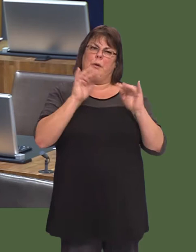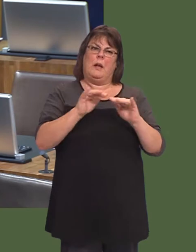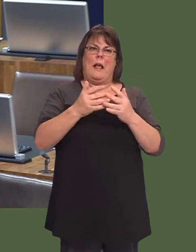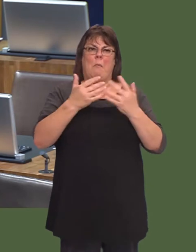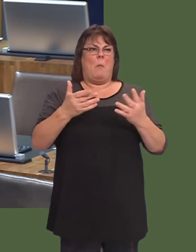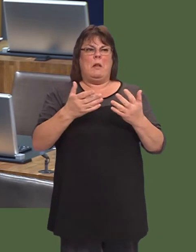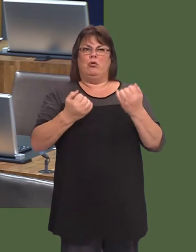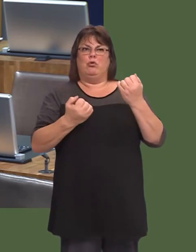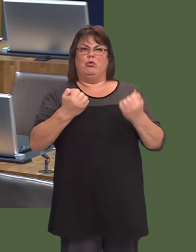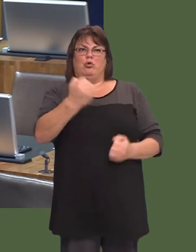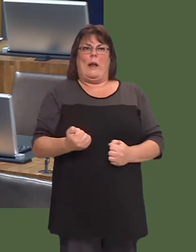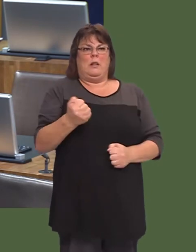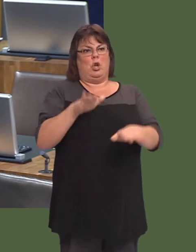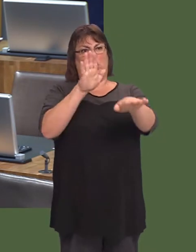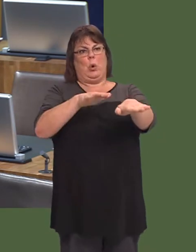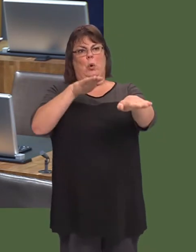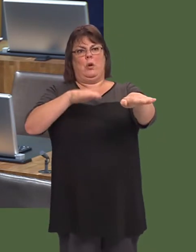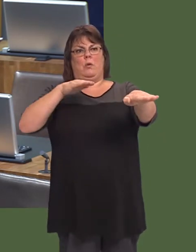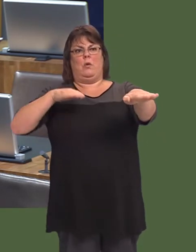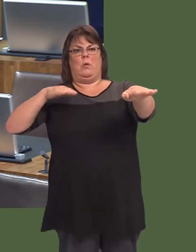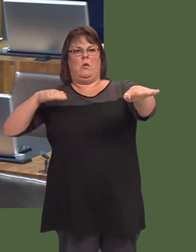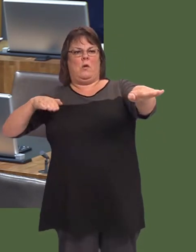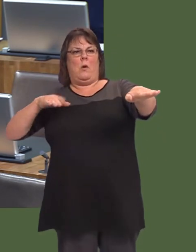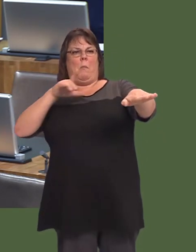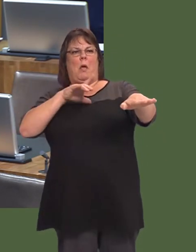Weíre almost at the point where trains are queuing to get into the station.